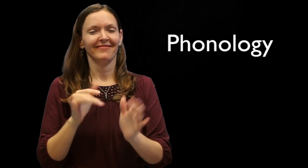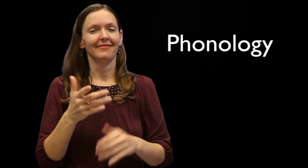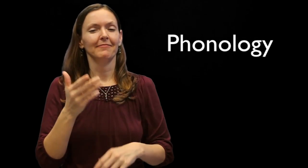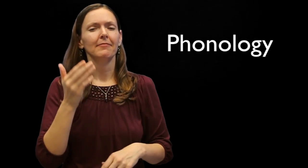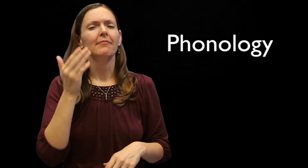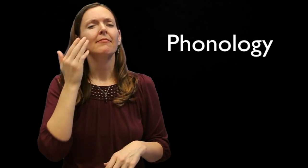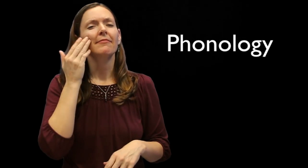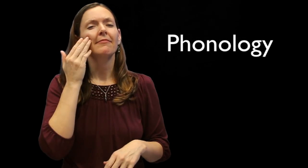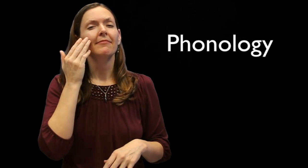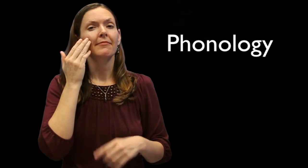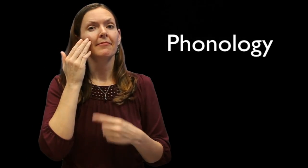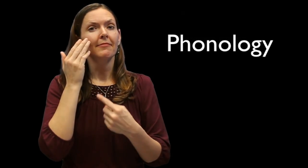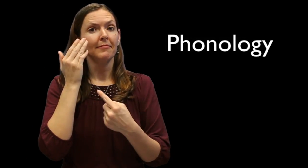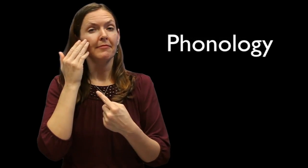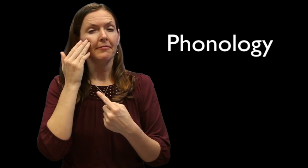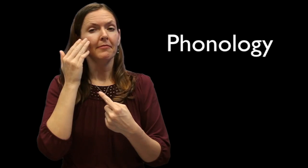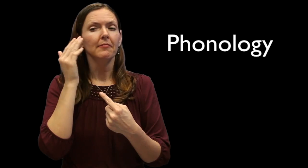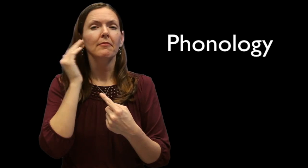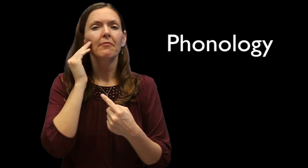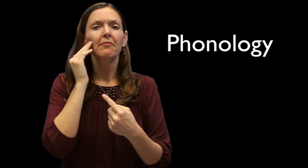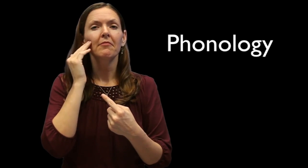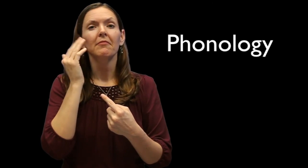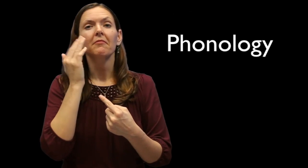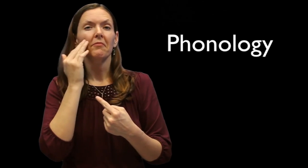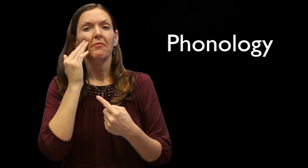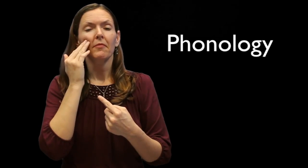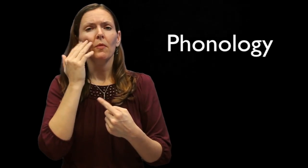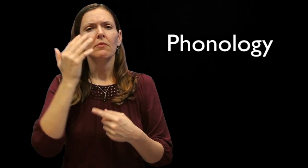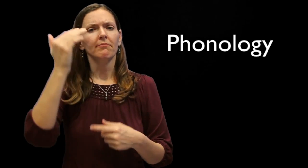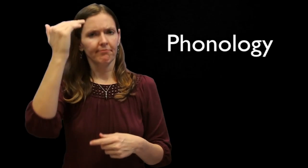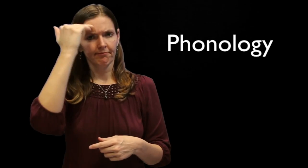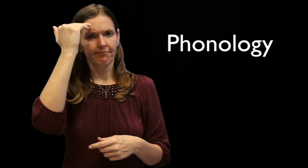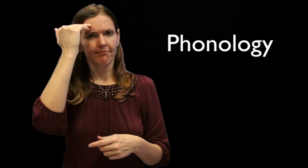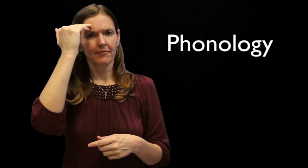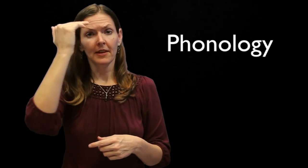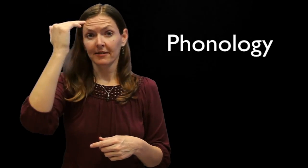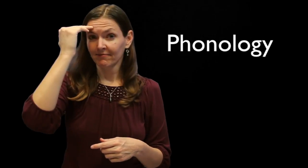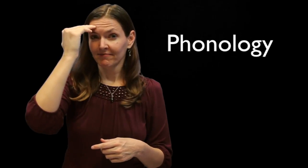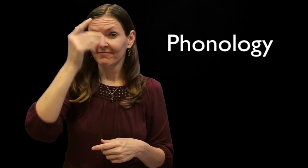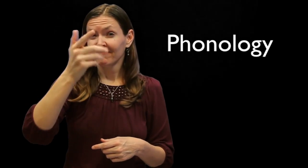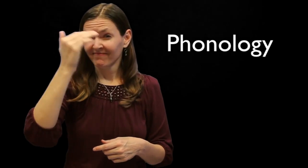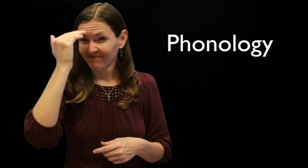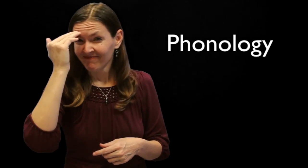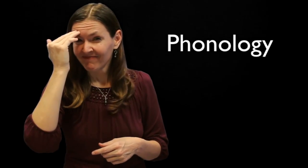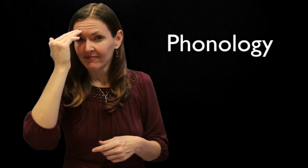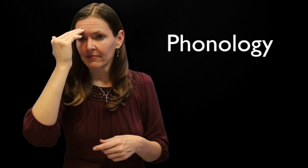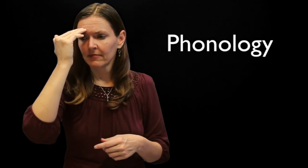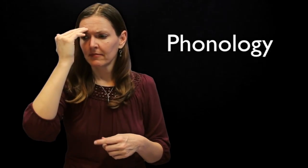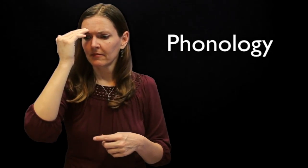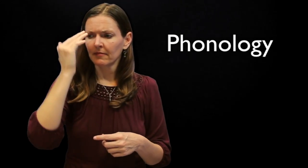[Shows the sign for KNOW, but in casual, conversational style, almost flat hand tapping the cheek] [Then compares with the citation form, formal sign for KNOW which is on the forehead, with a bent hand]